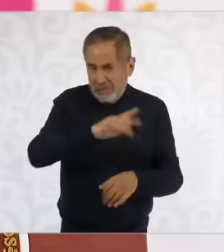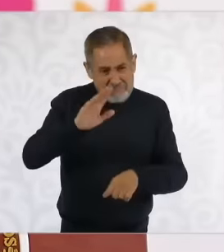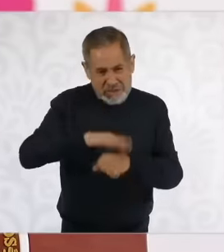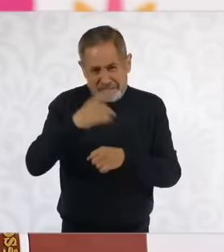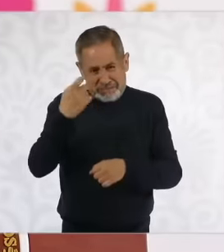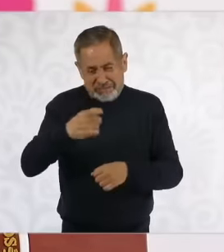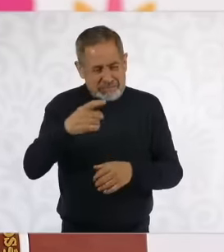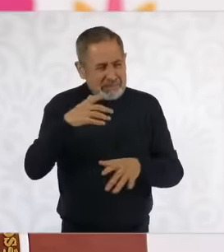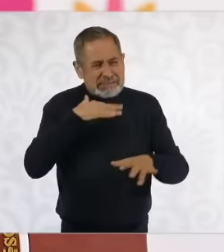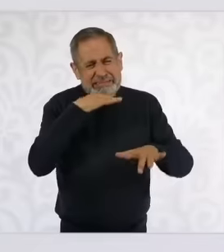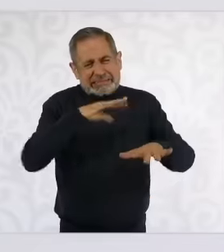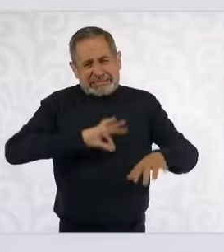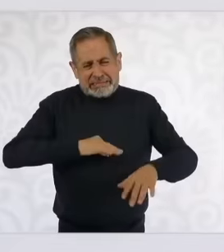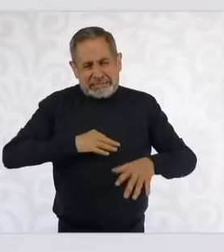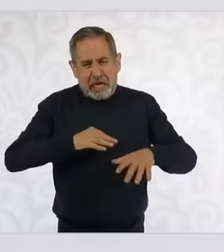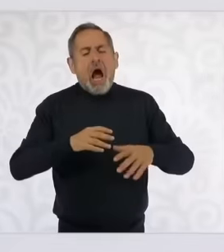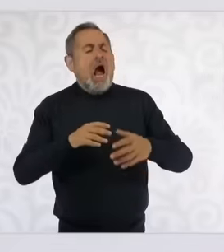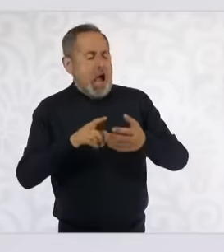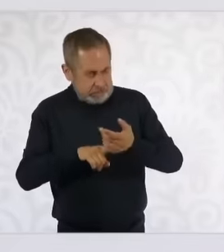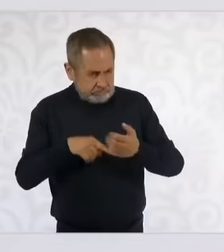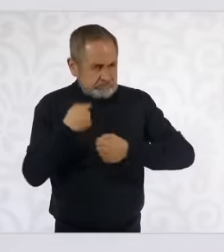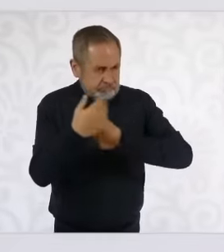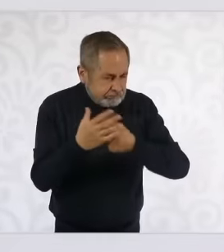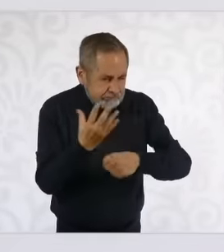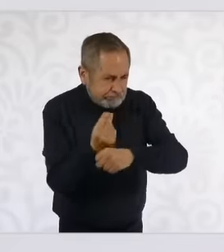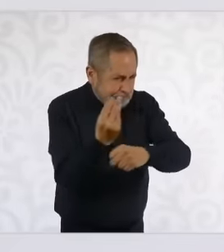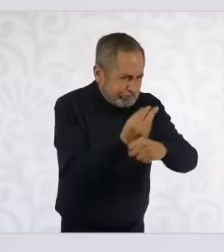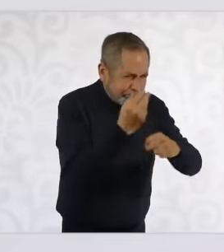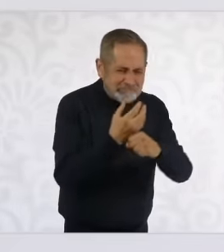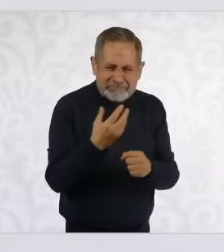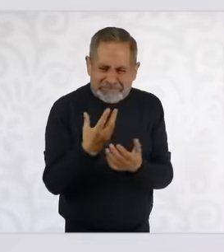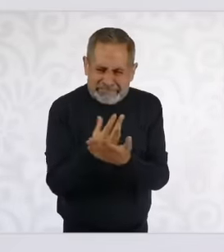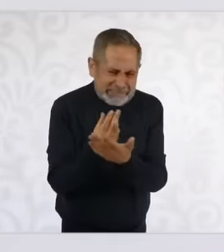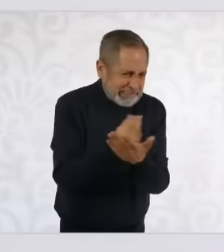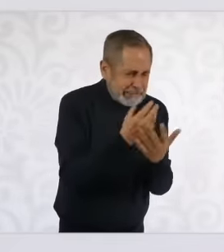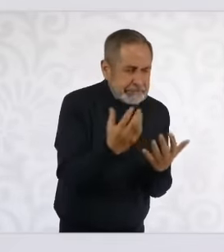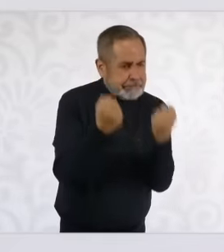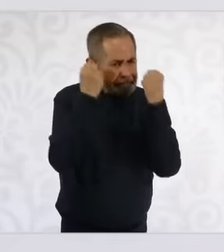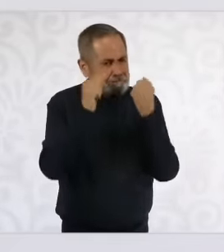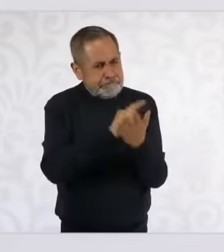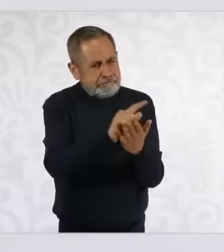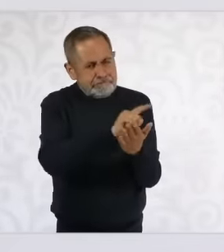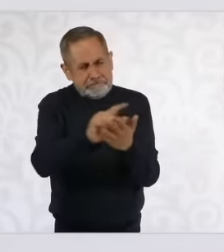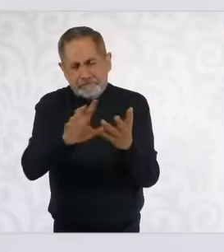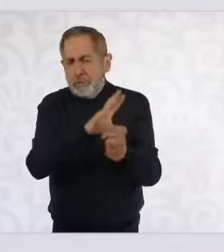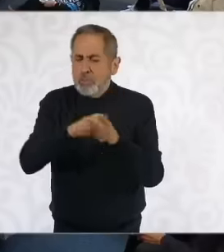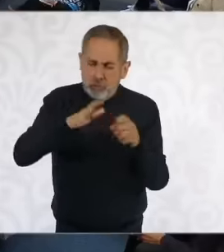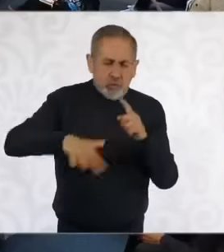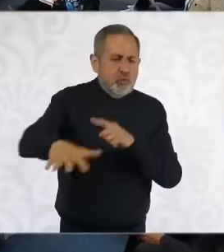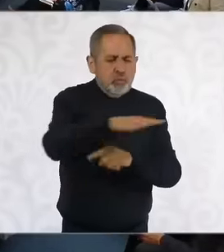we are working comprehensively to carry out an ecological rescue of that entire area President